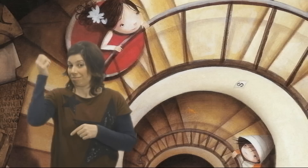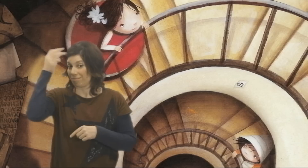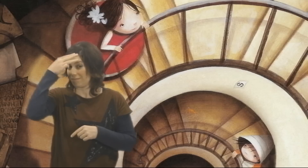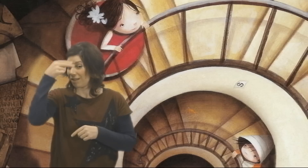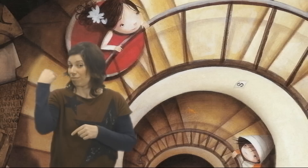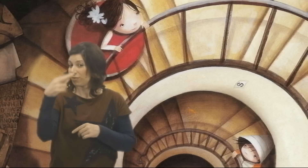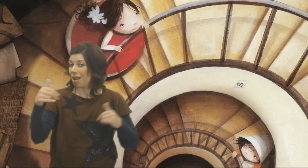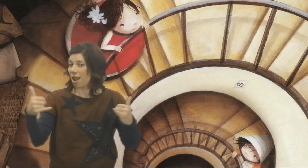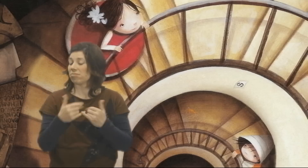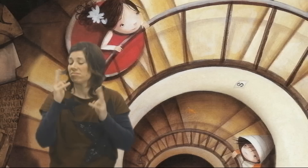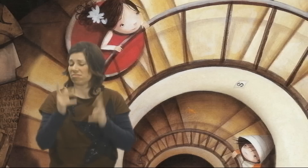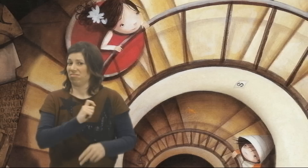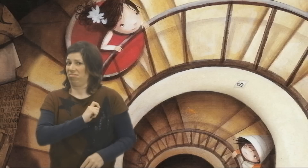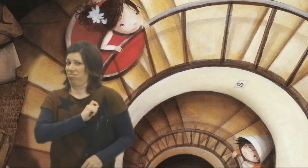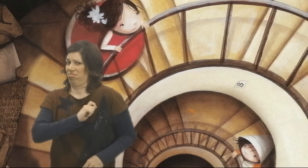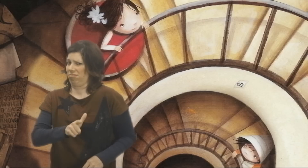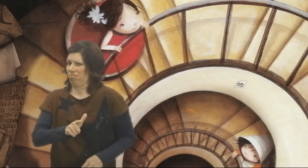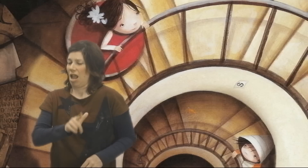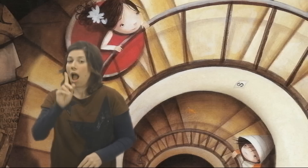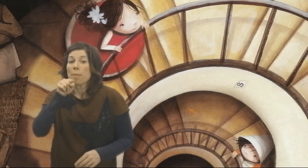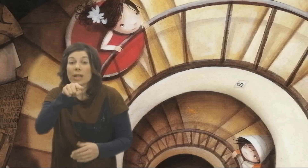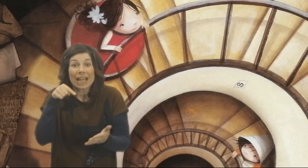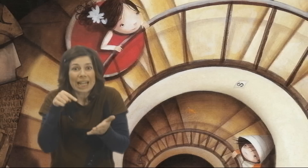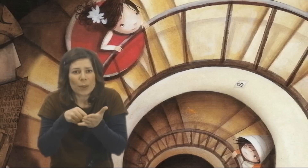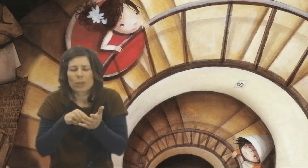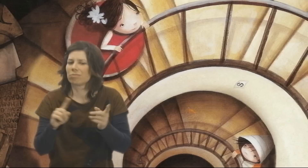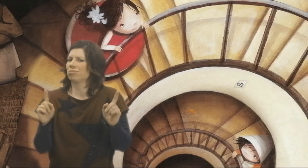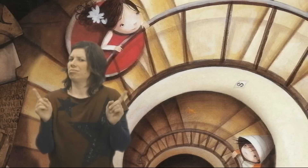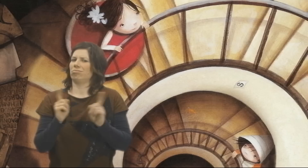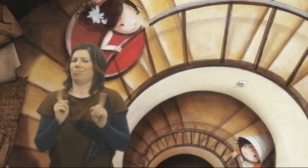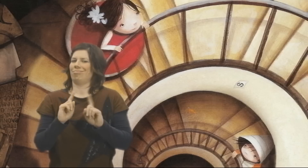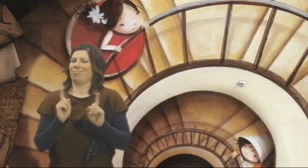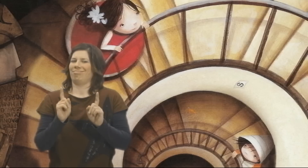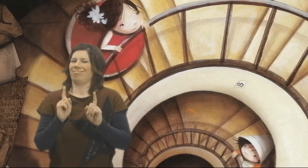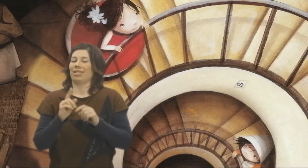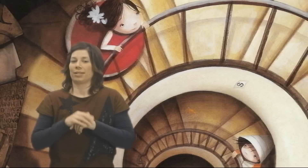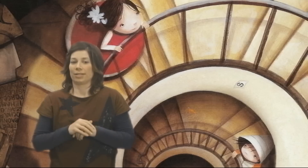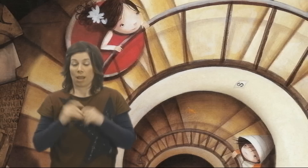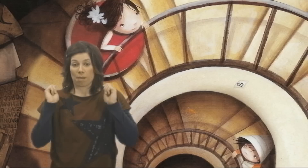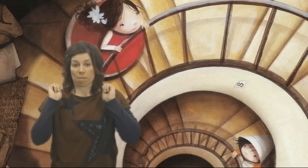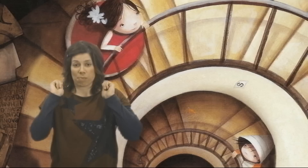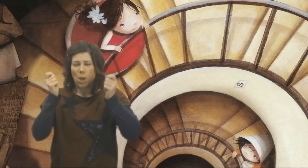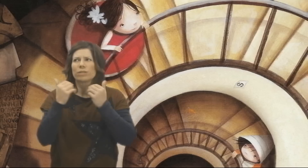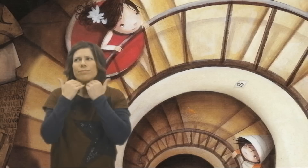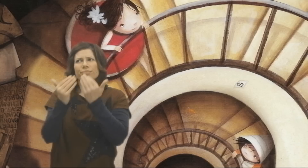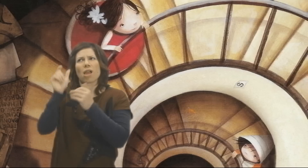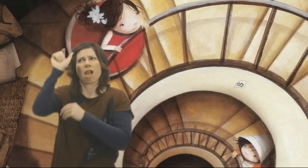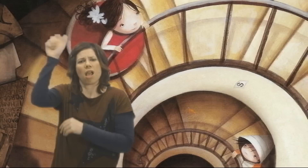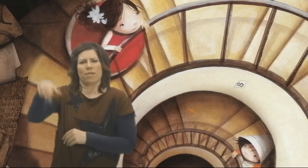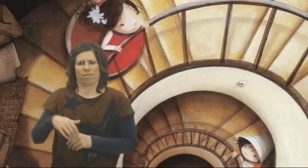His parents are very rich, yet that is not the reason why Paul loathes him.